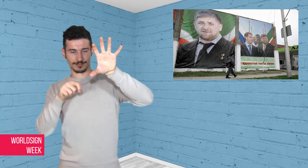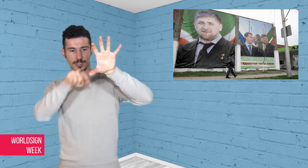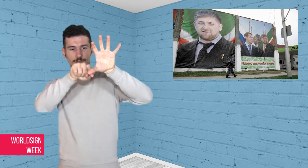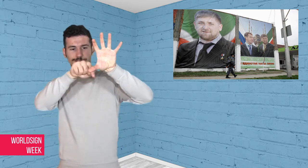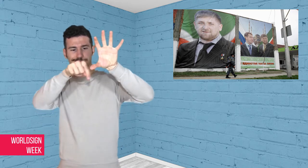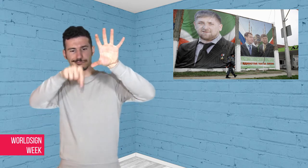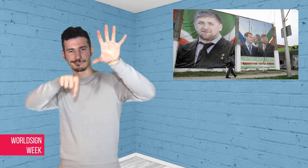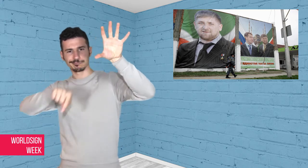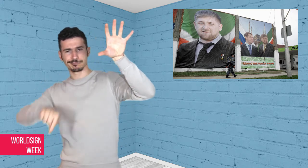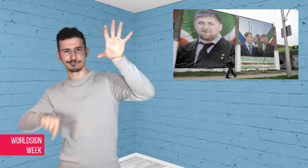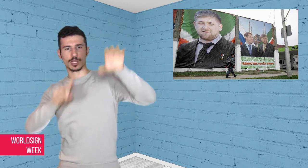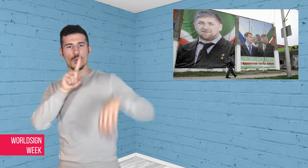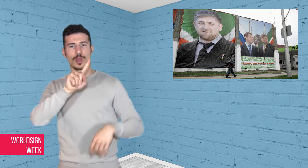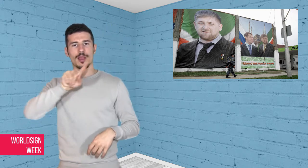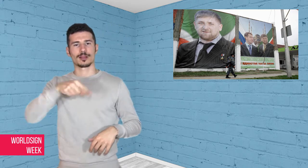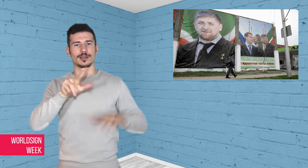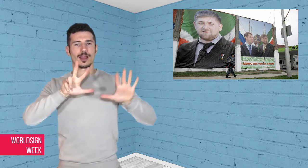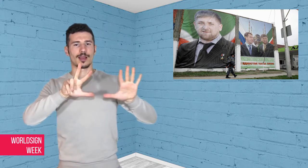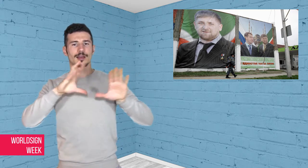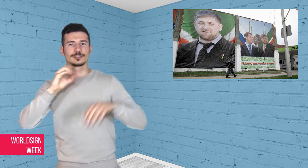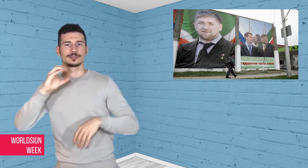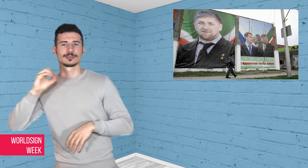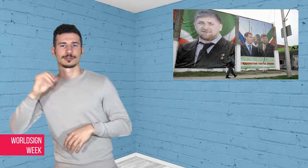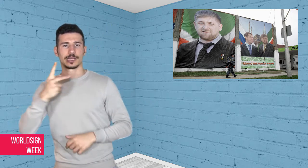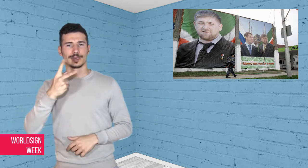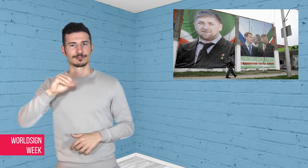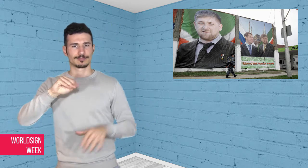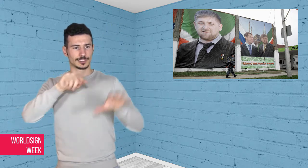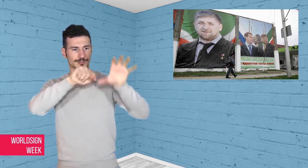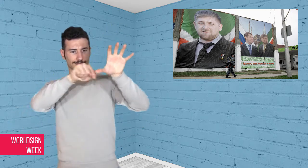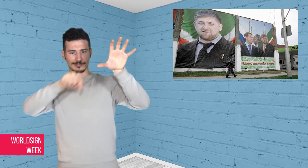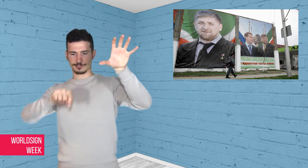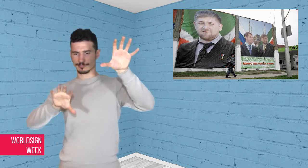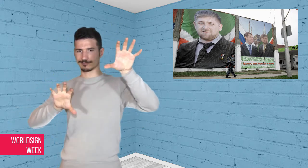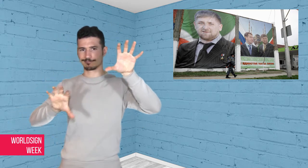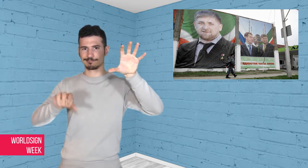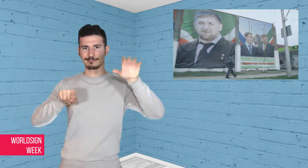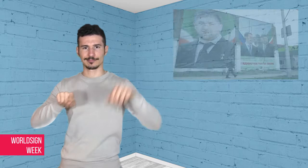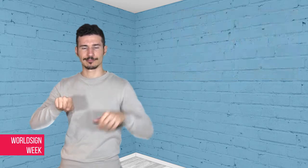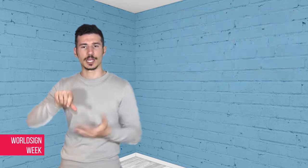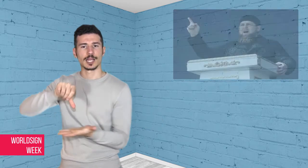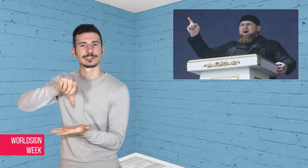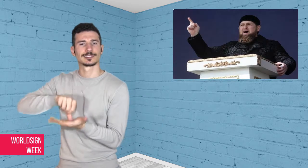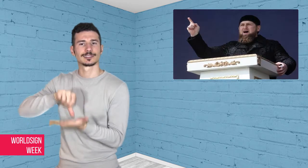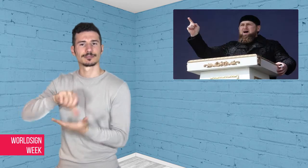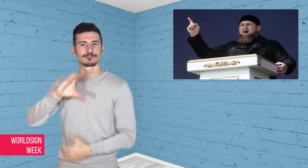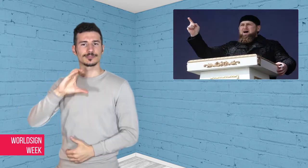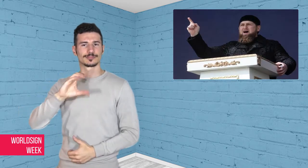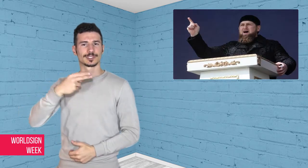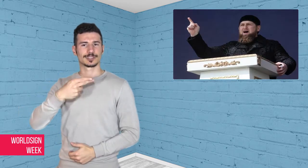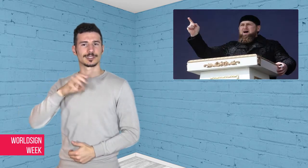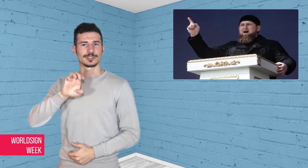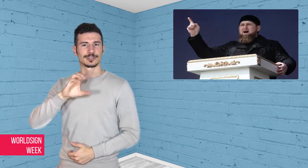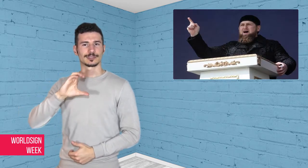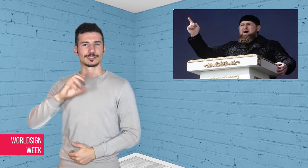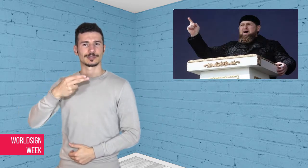gay men have been imprisoned, tortured and few killed in “secret” camps which